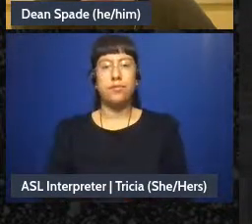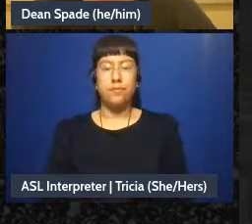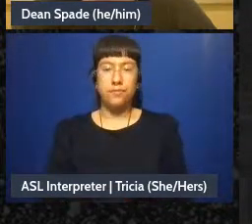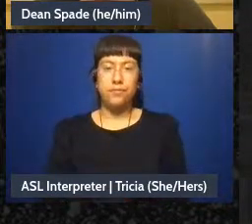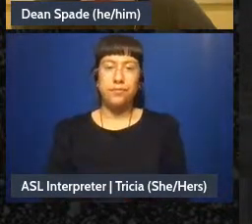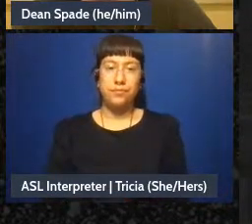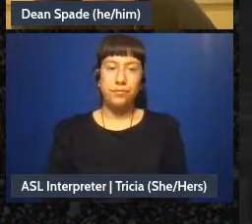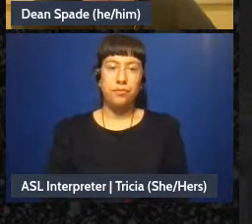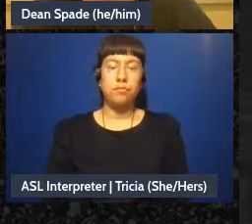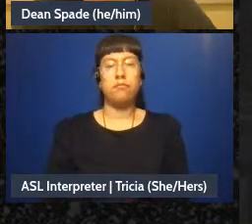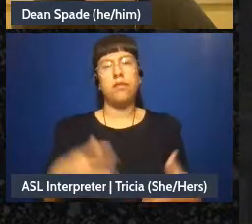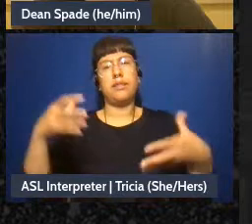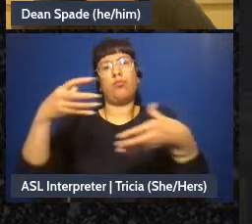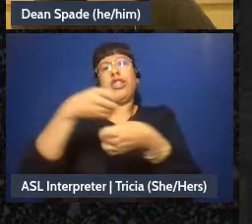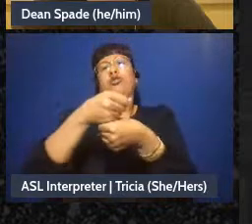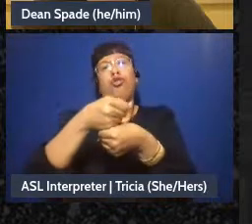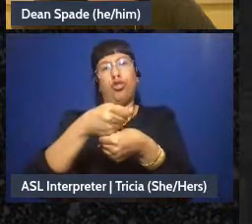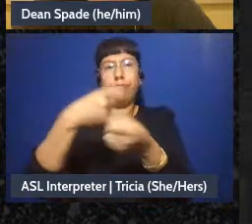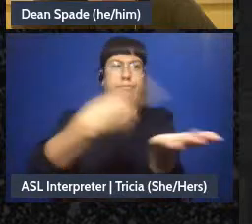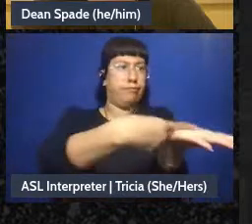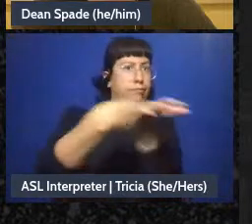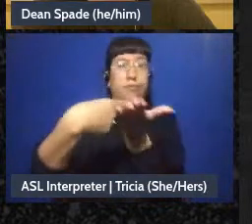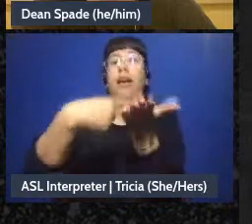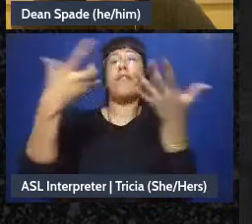Summarization, engaging